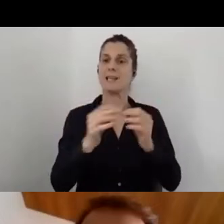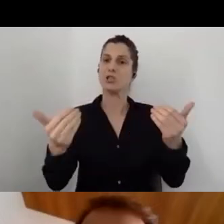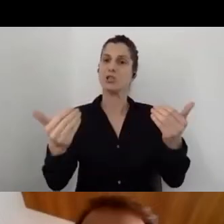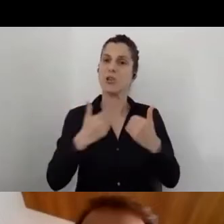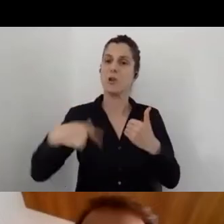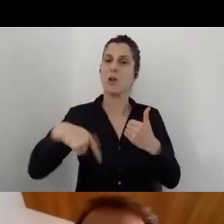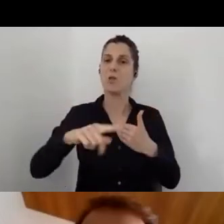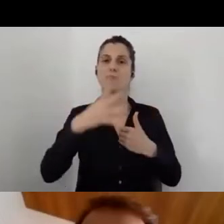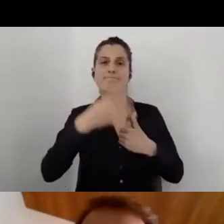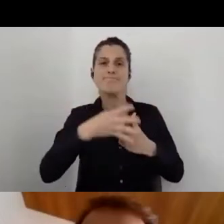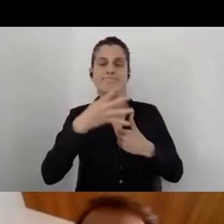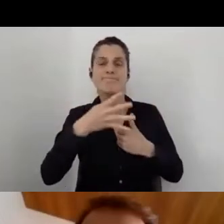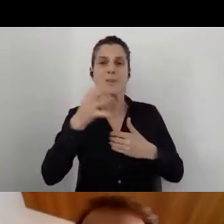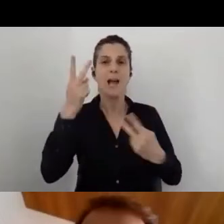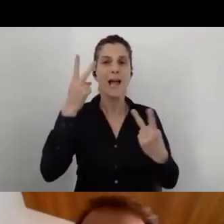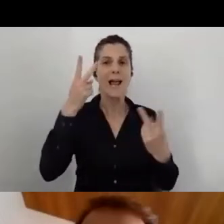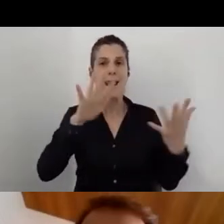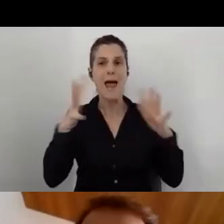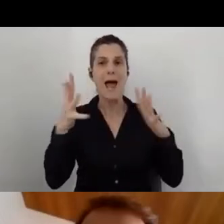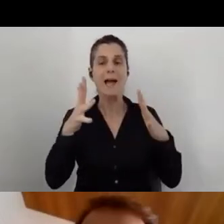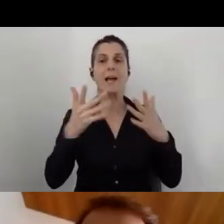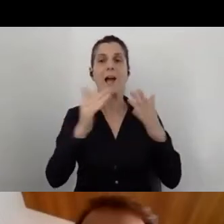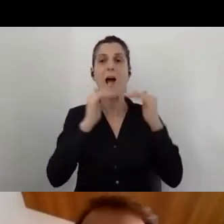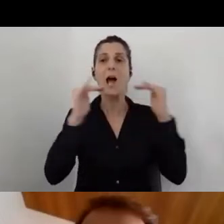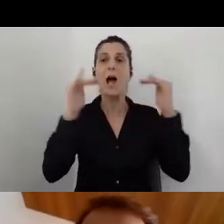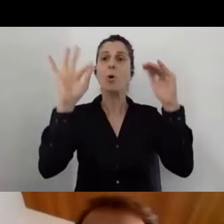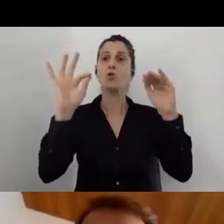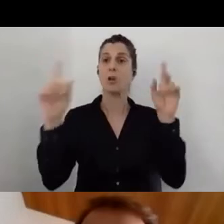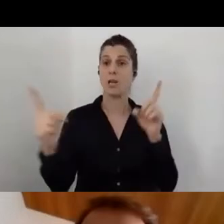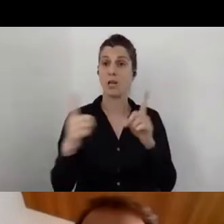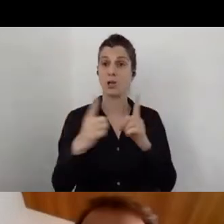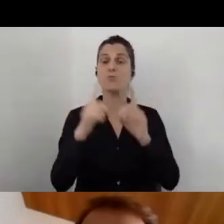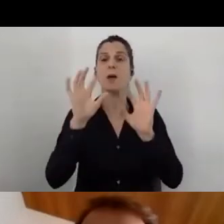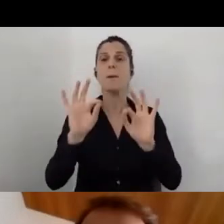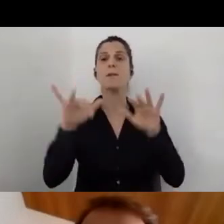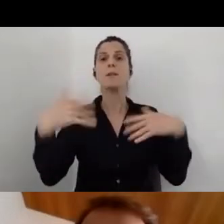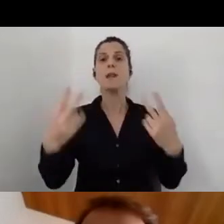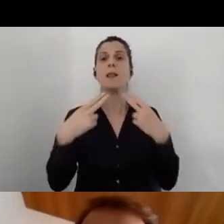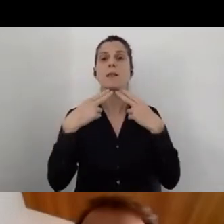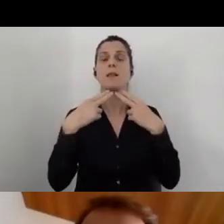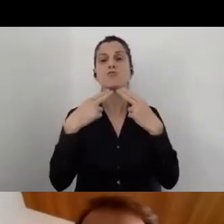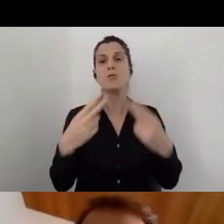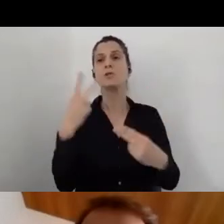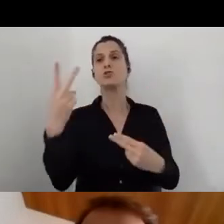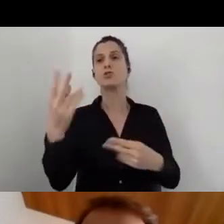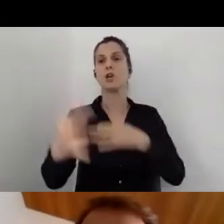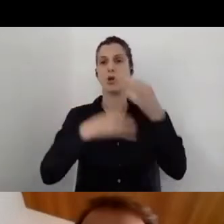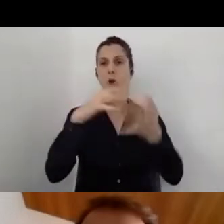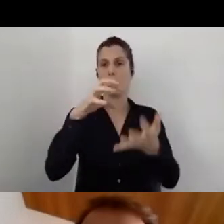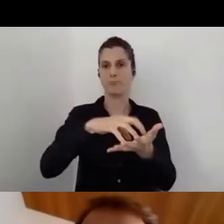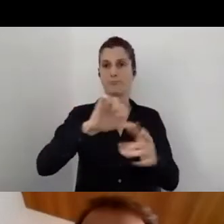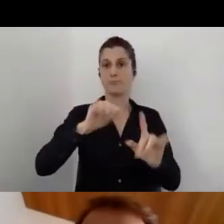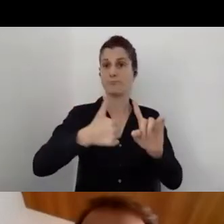accessibility levels and really to answer two main questions. One for our customers,